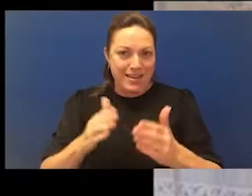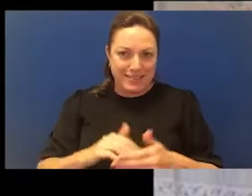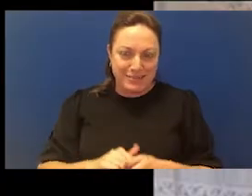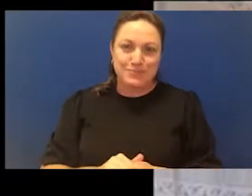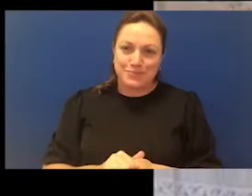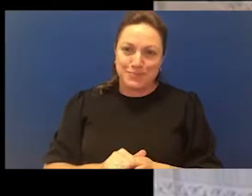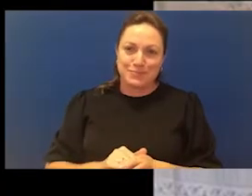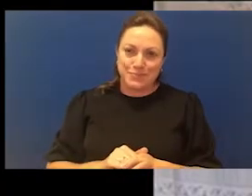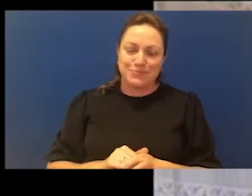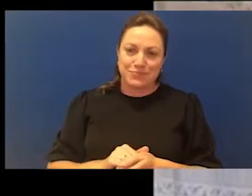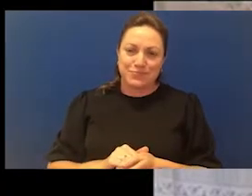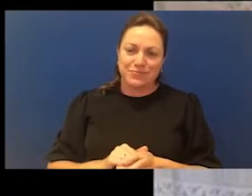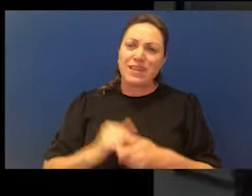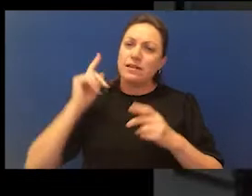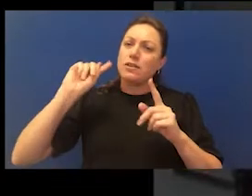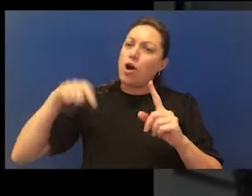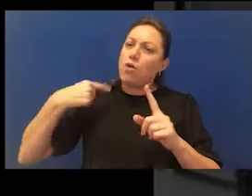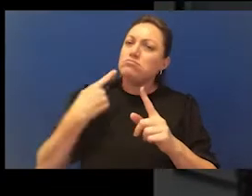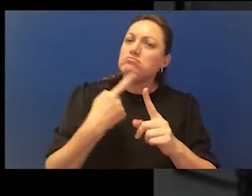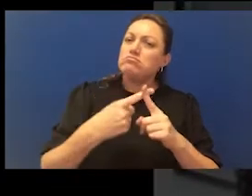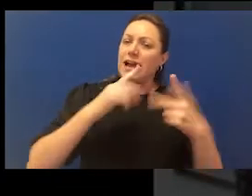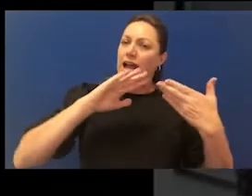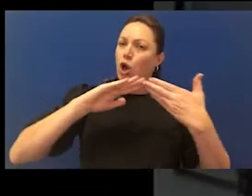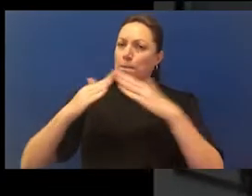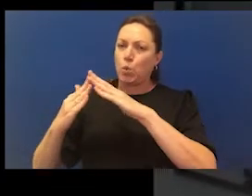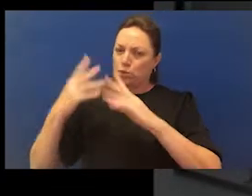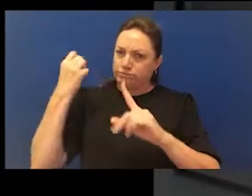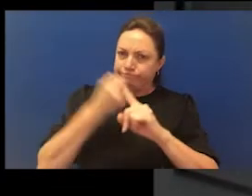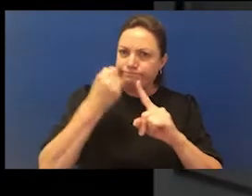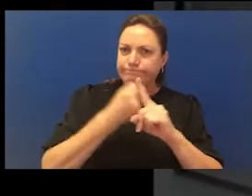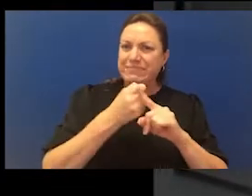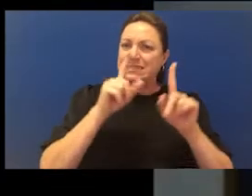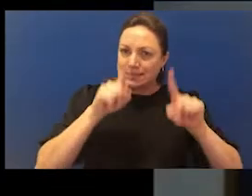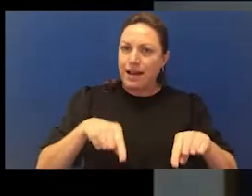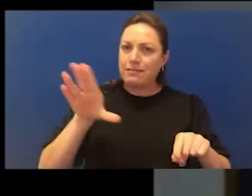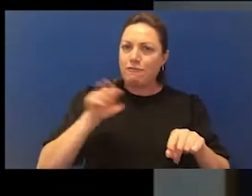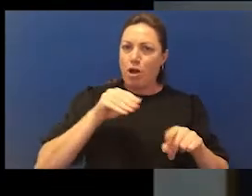I think there's been a long tradition of community activism boiled up from kitchen table conversations right back to the 1967